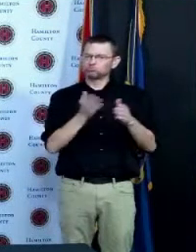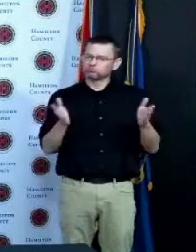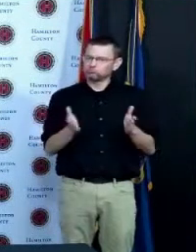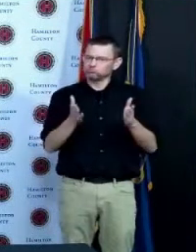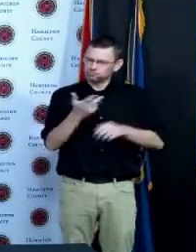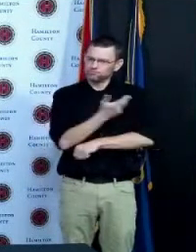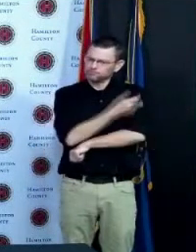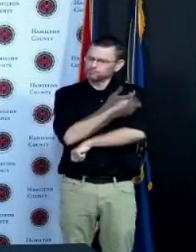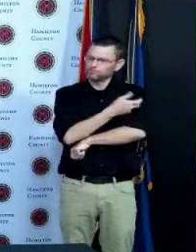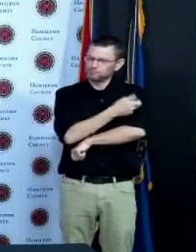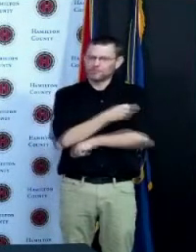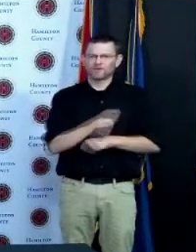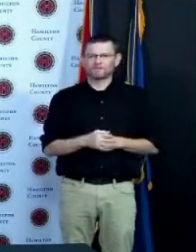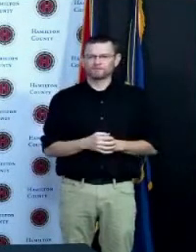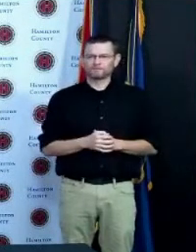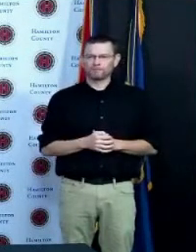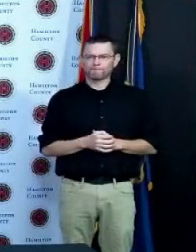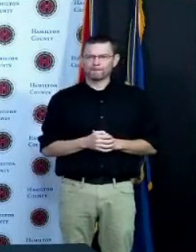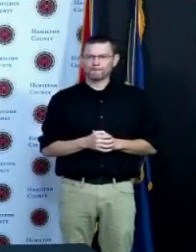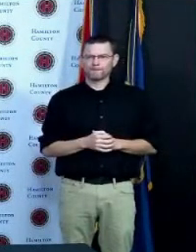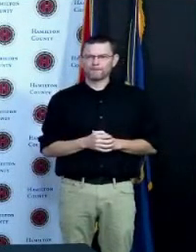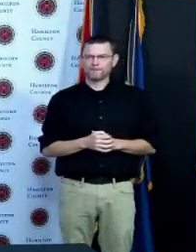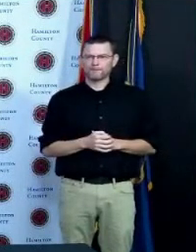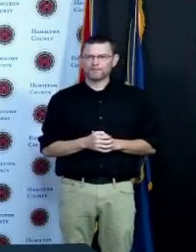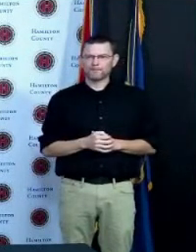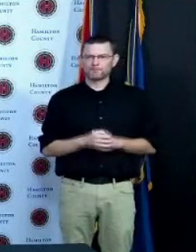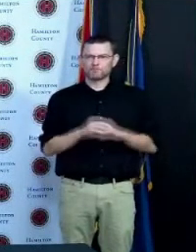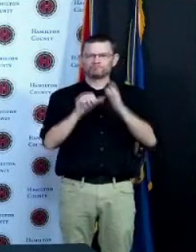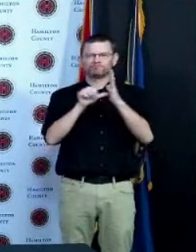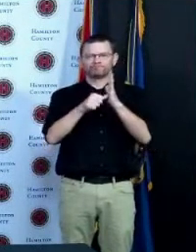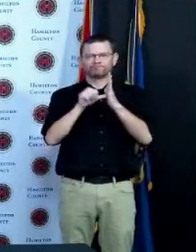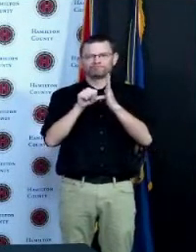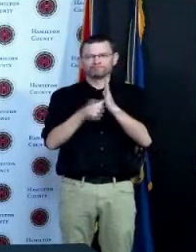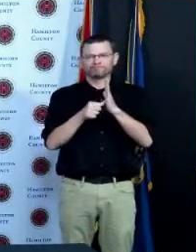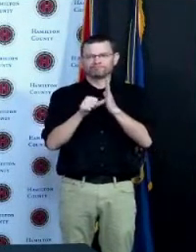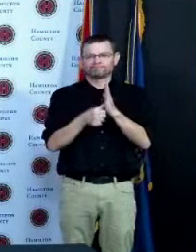to stress is that we are continuing to make it easier to get vaccinated within our community